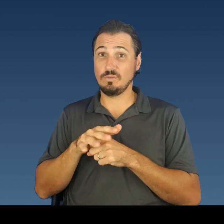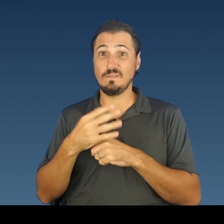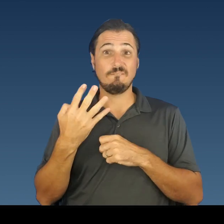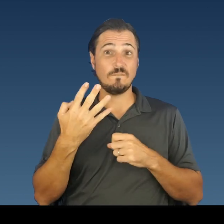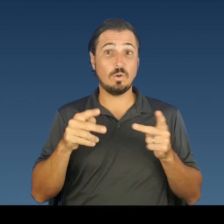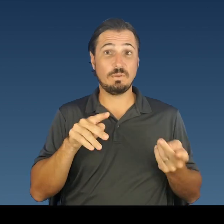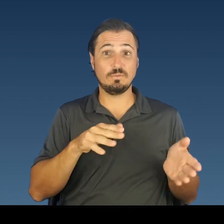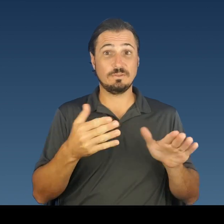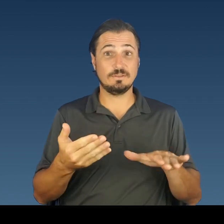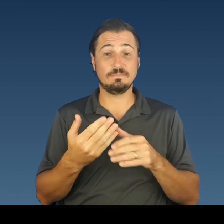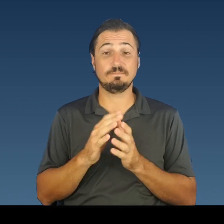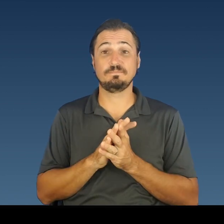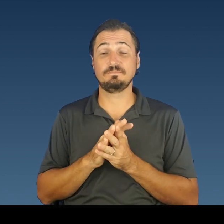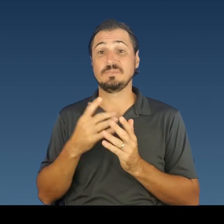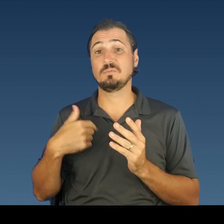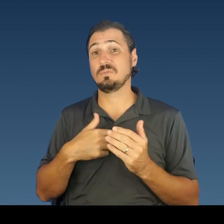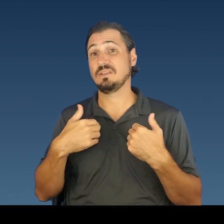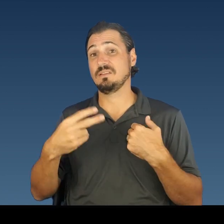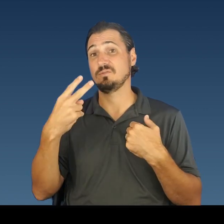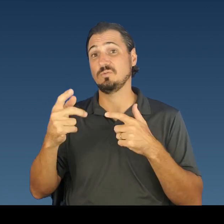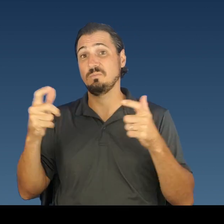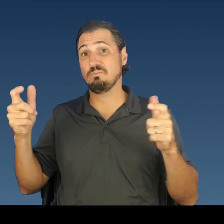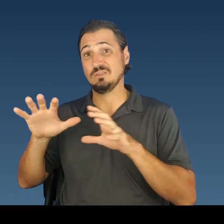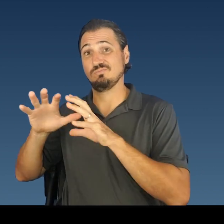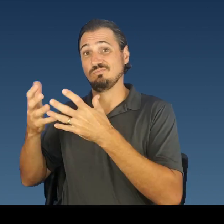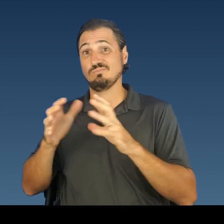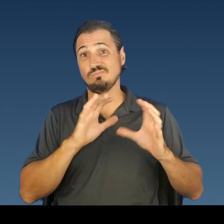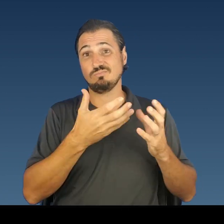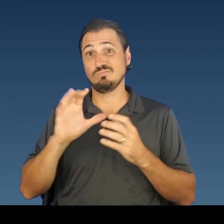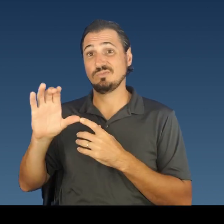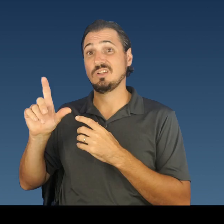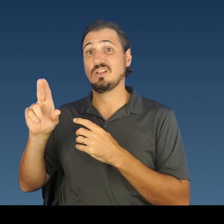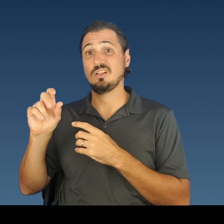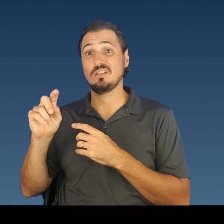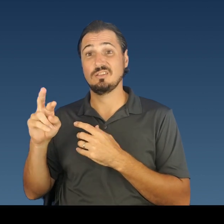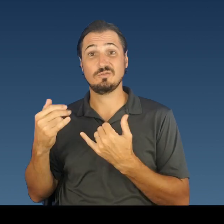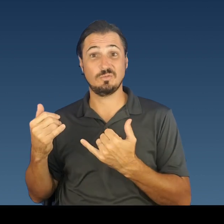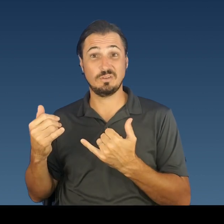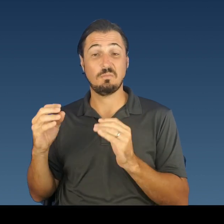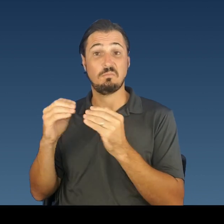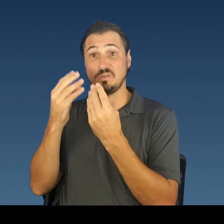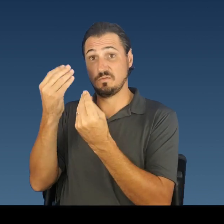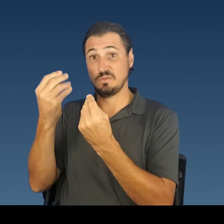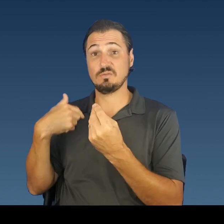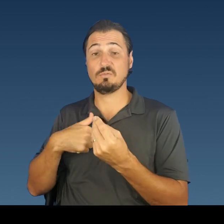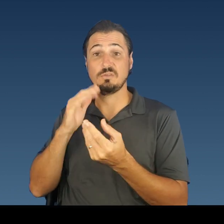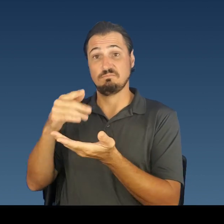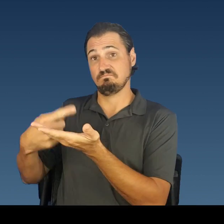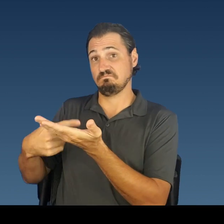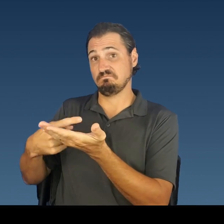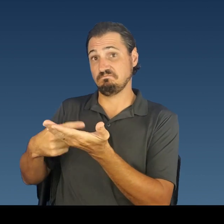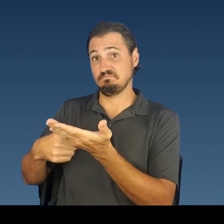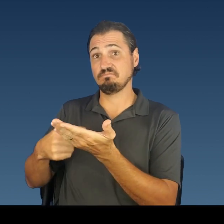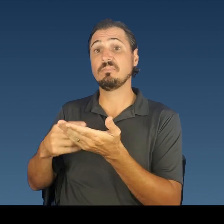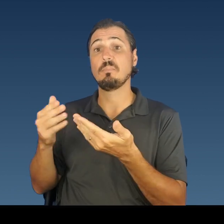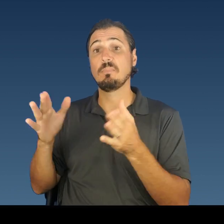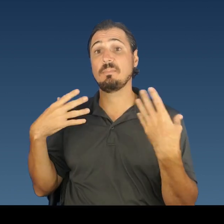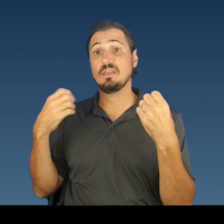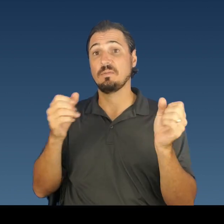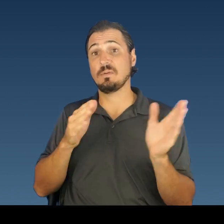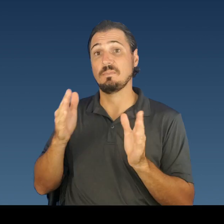We have two large clusters on island right now. For more information, we turn to Public Health Preparedness Planner Lauren Guest